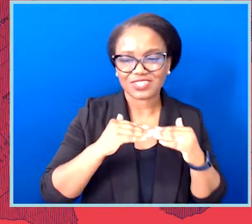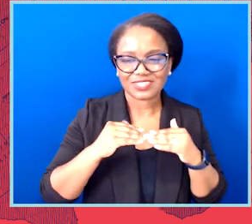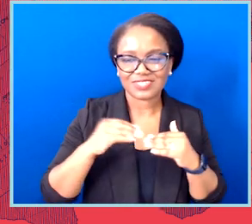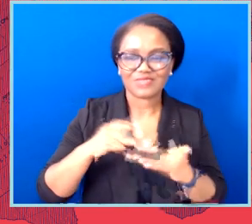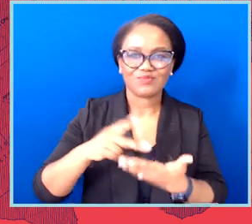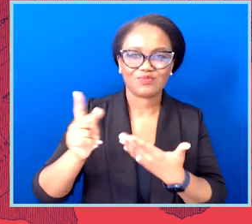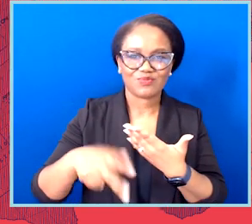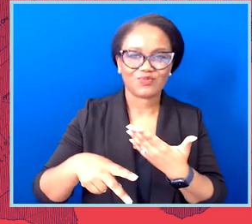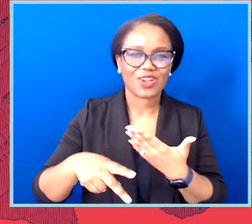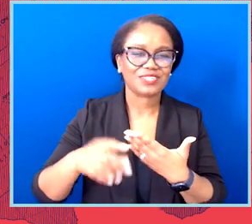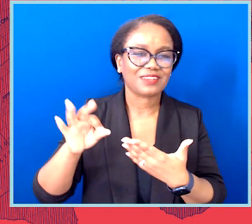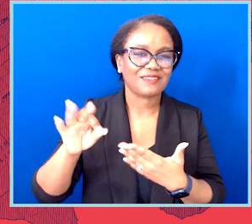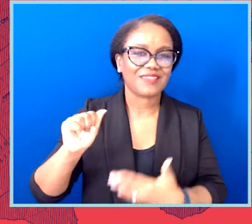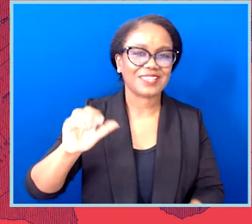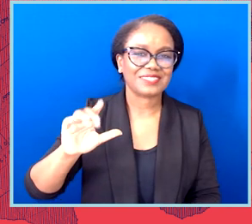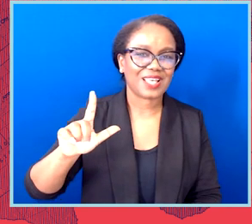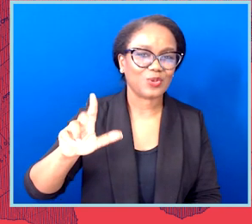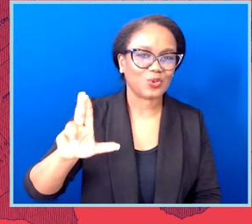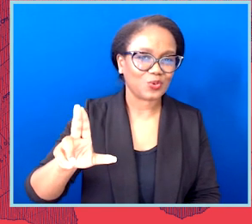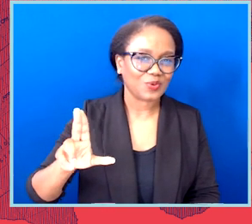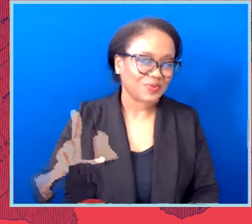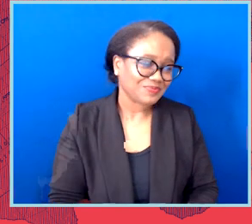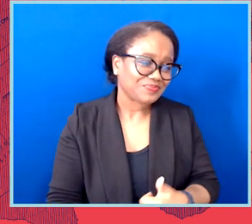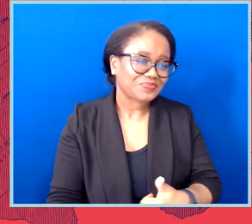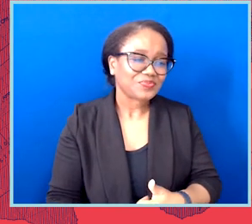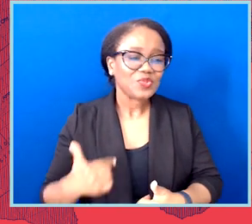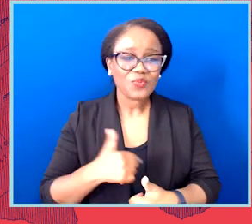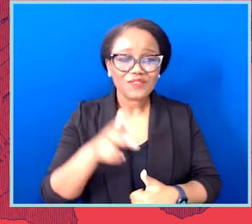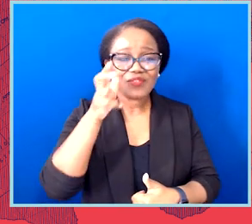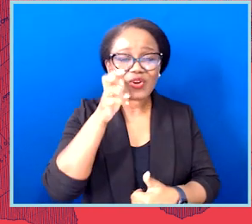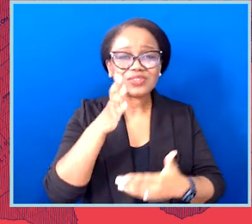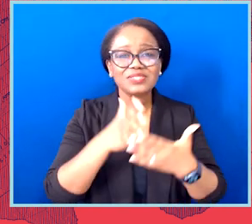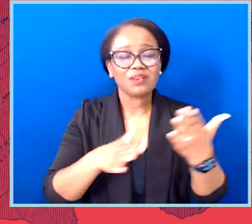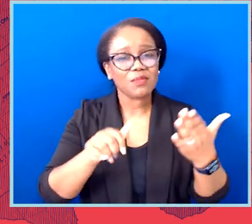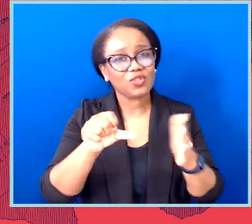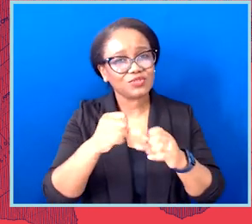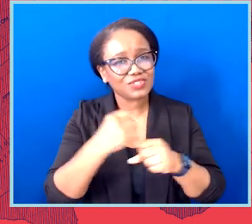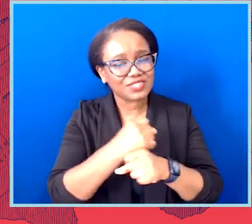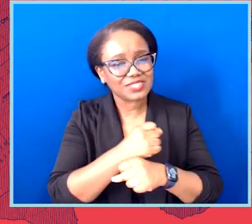So we've heard some other gut wrenching statistics, but I have to say, when I think about transgender